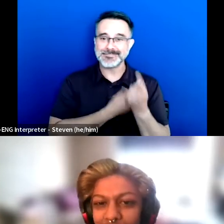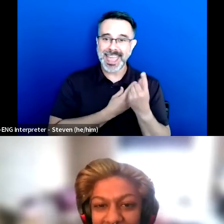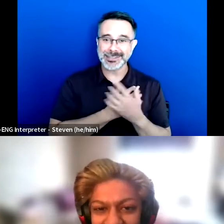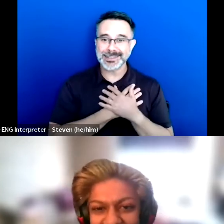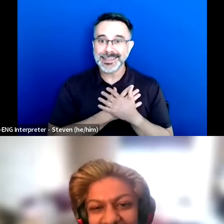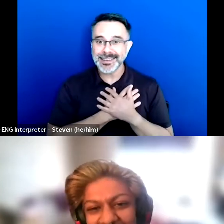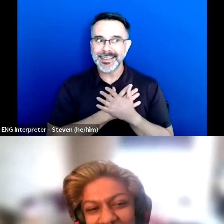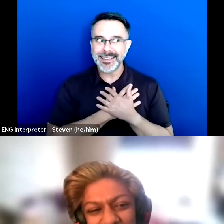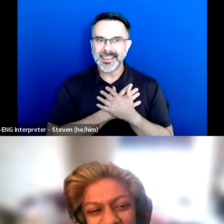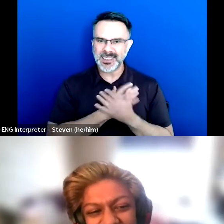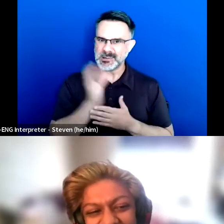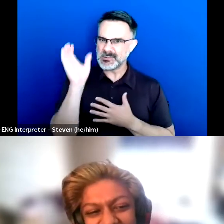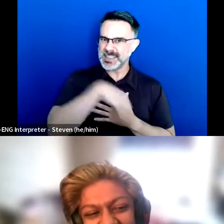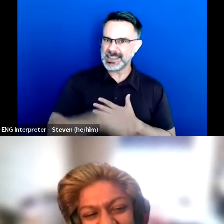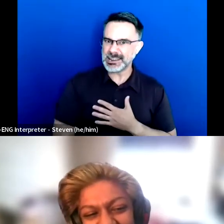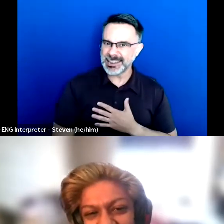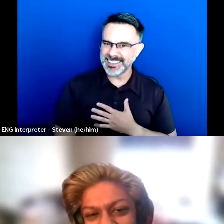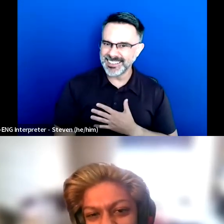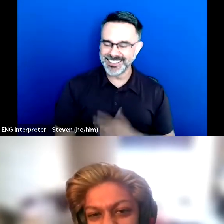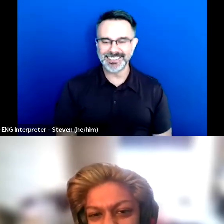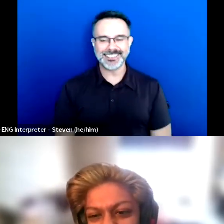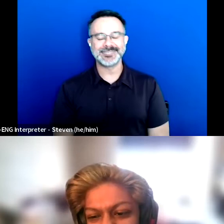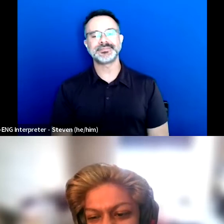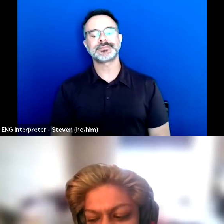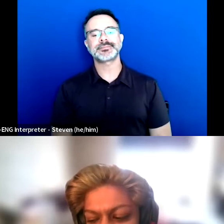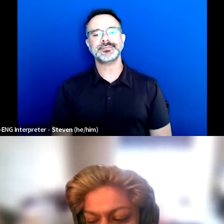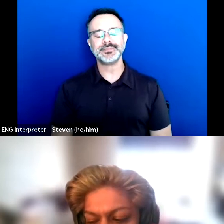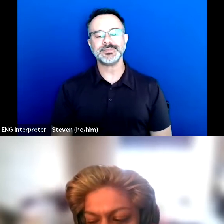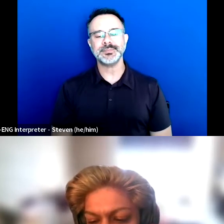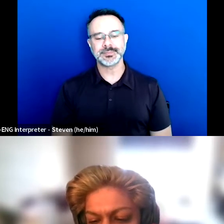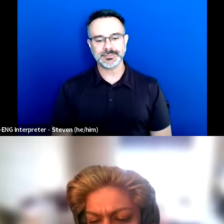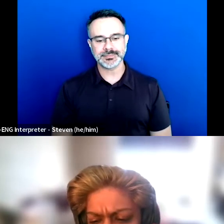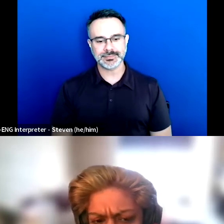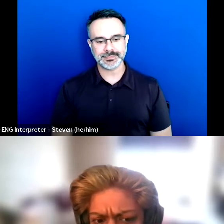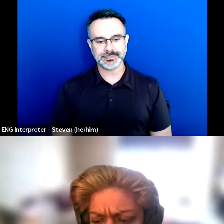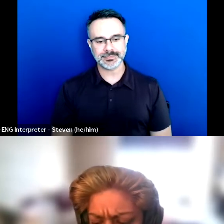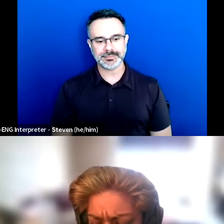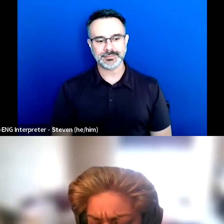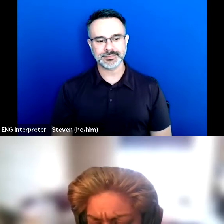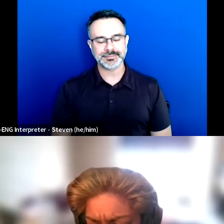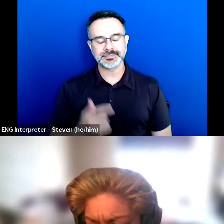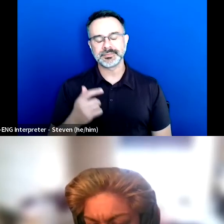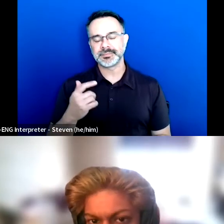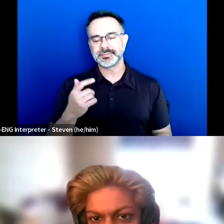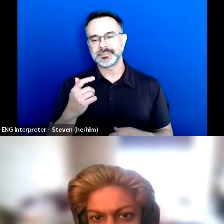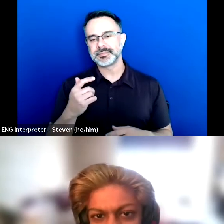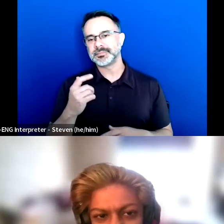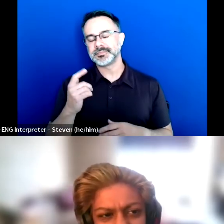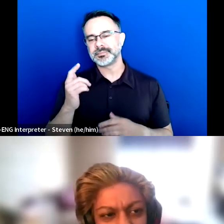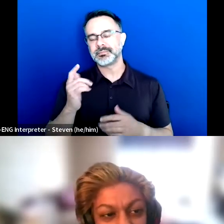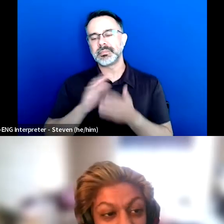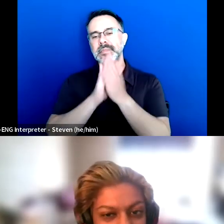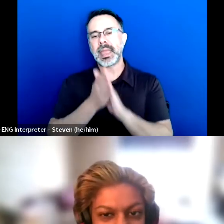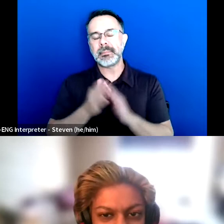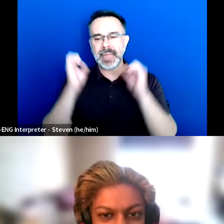Weird! [Chuckle] So I ended up becoming an educator sort of by accident.